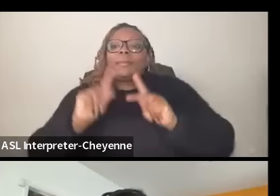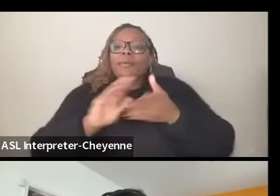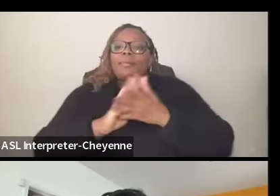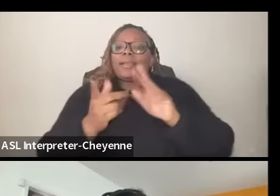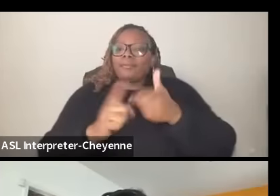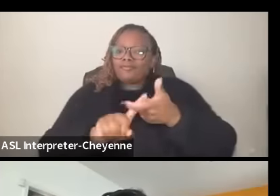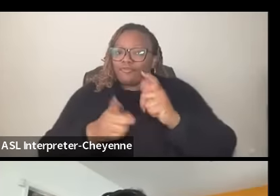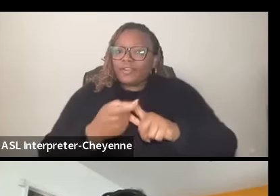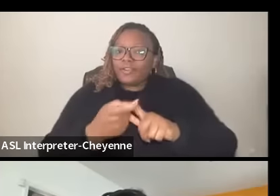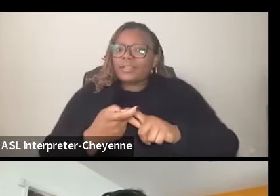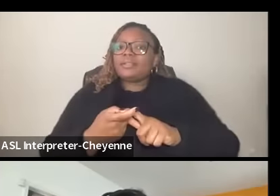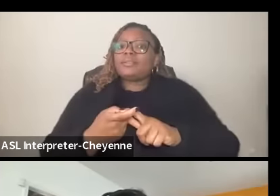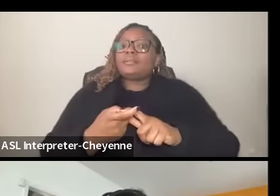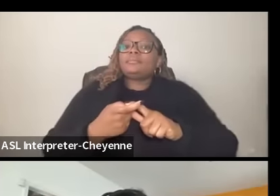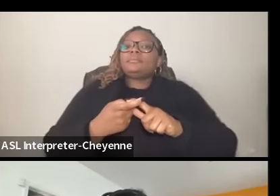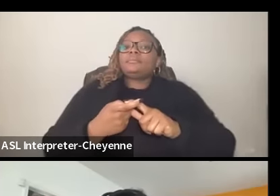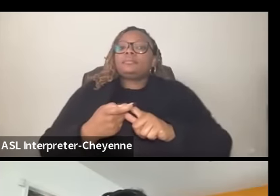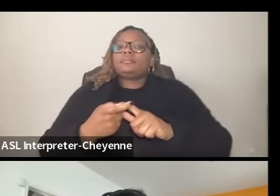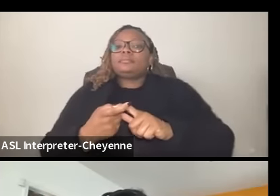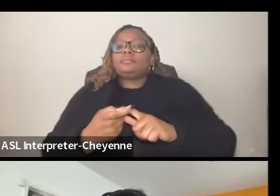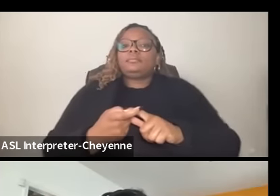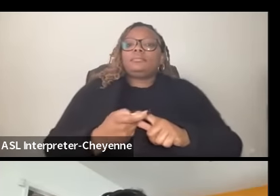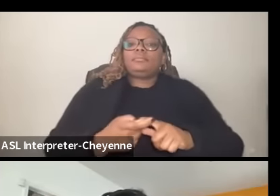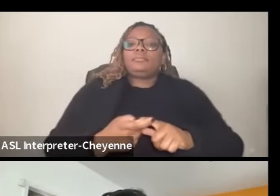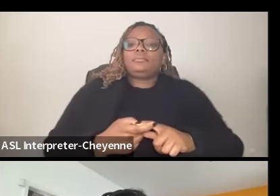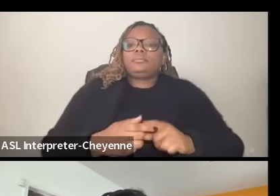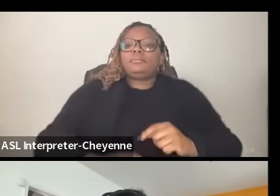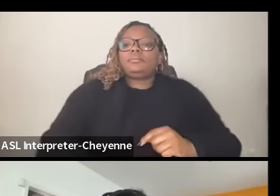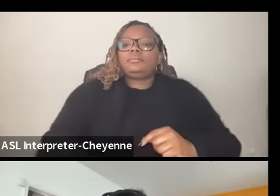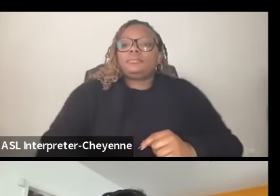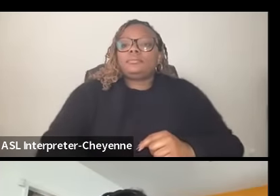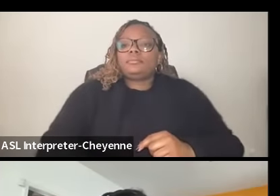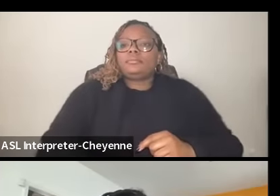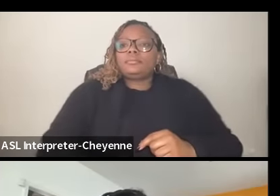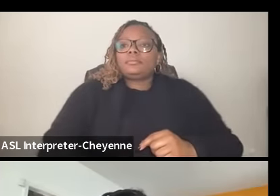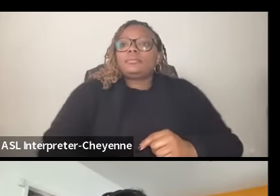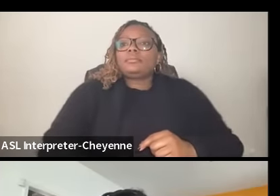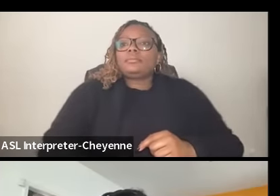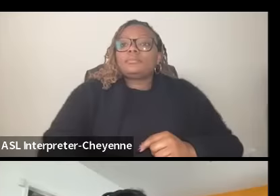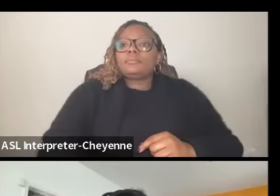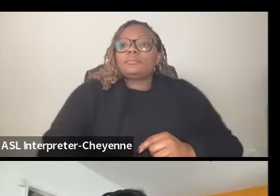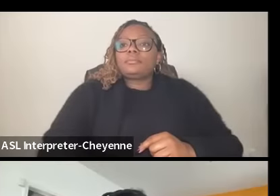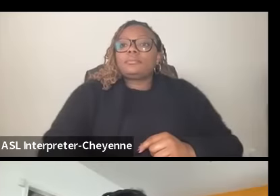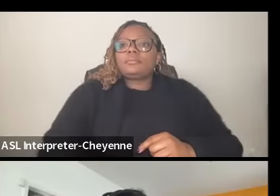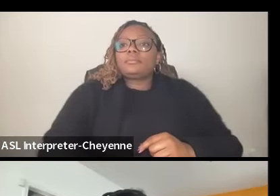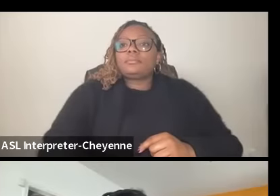know you you're thinking in Flesh and Blood terms about a struggle it's not an abstracted struggle